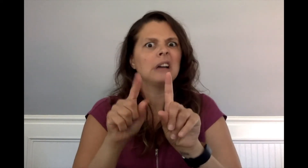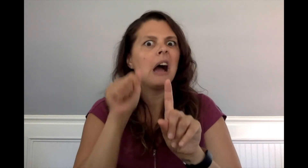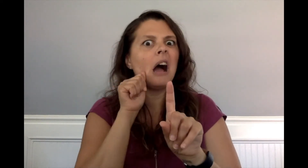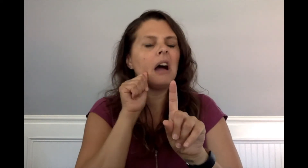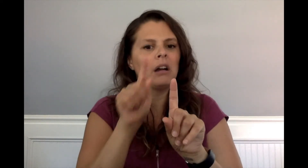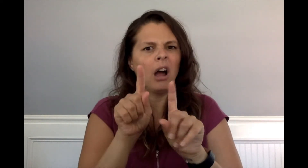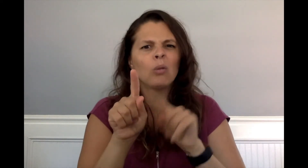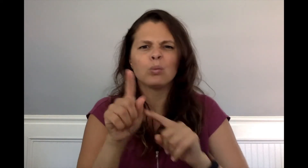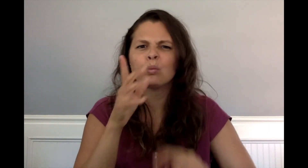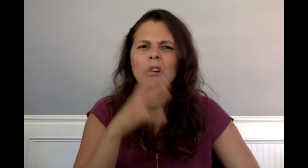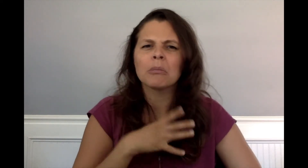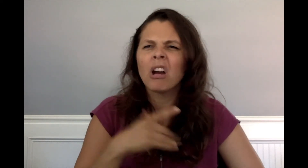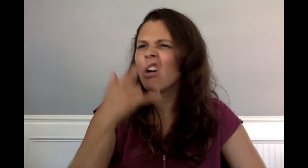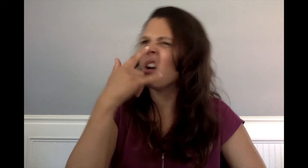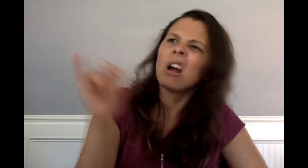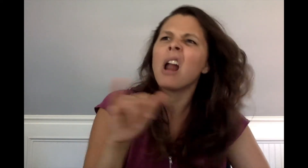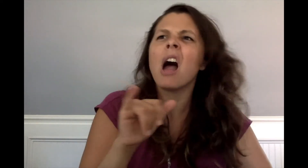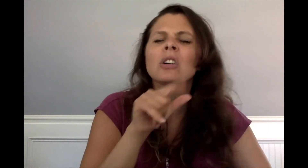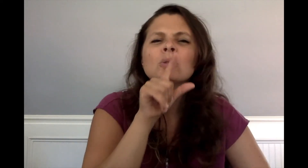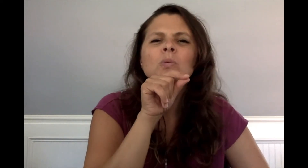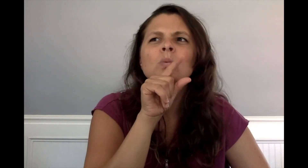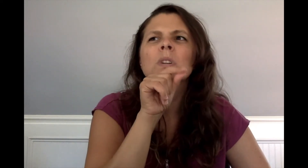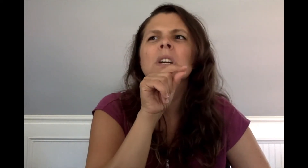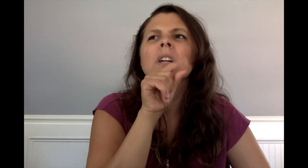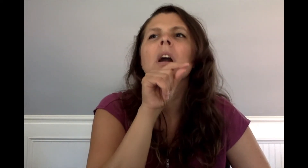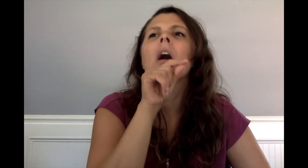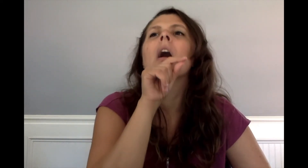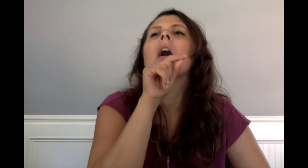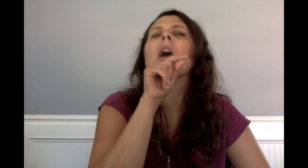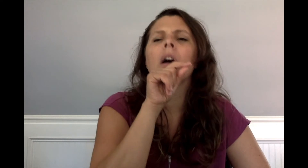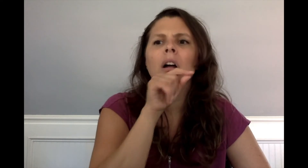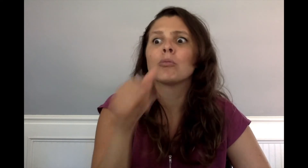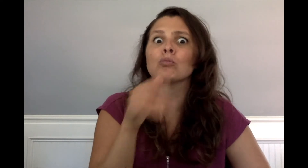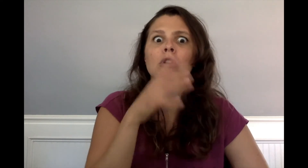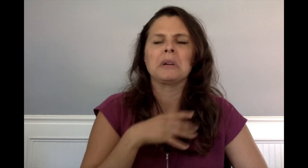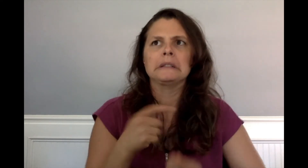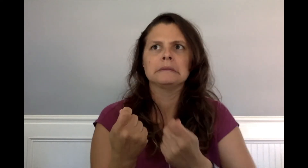Next to Aggie was a woman who looked like Miss Tweedy,